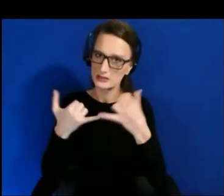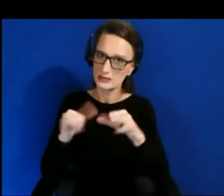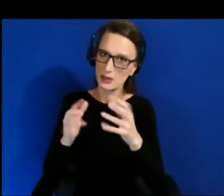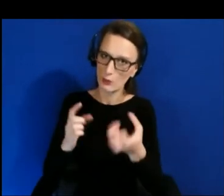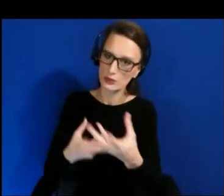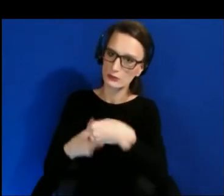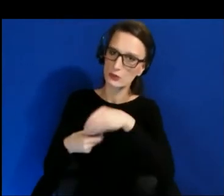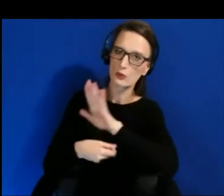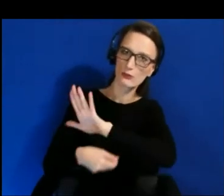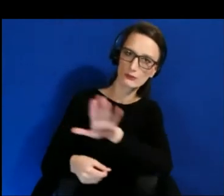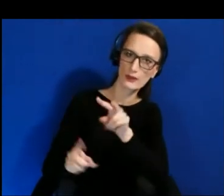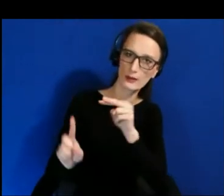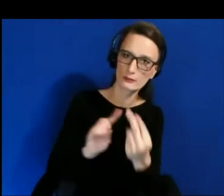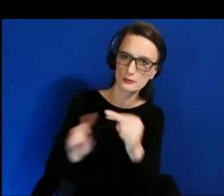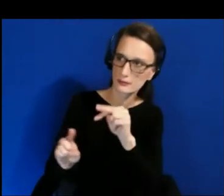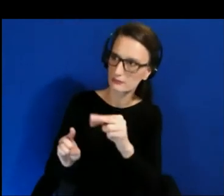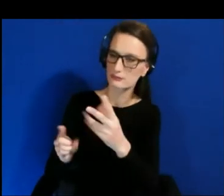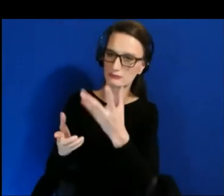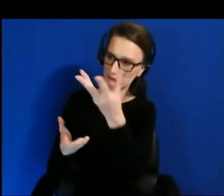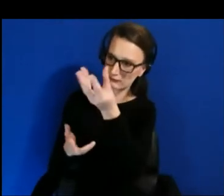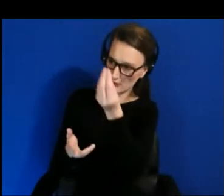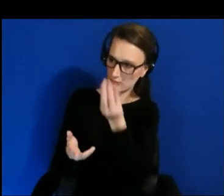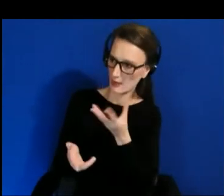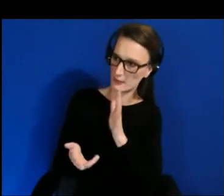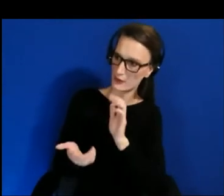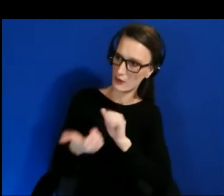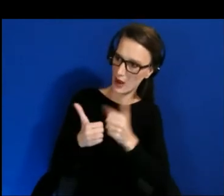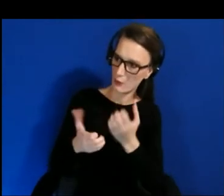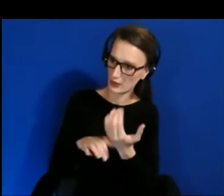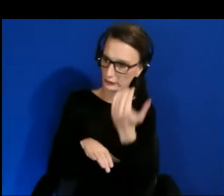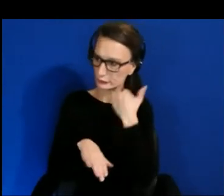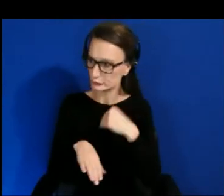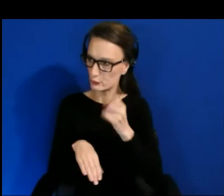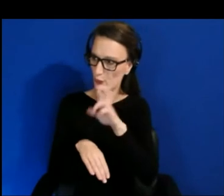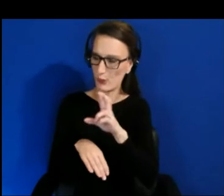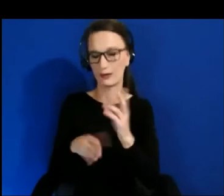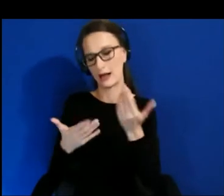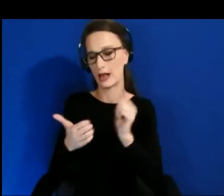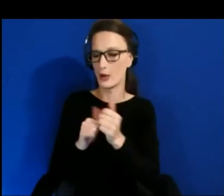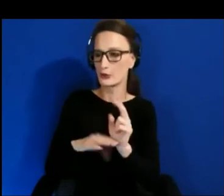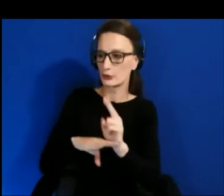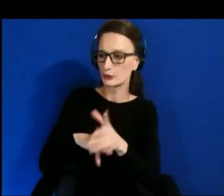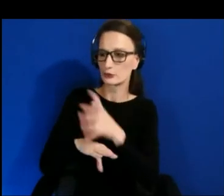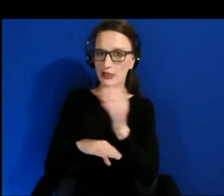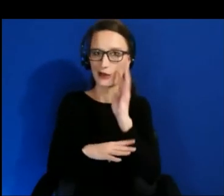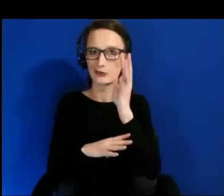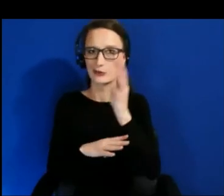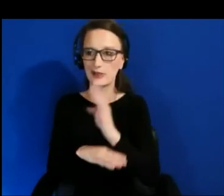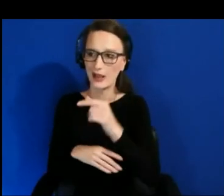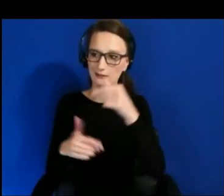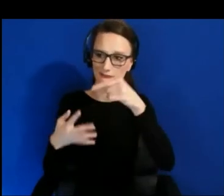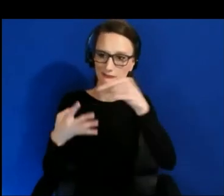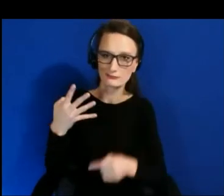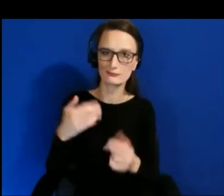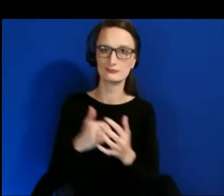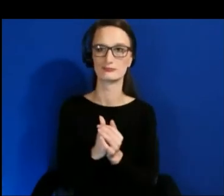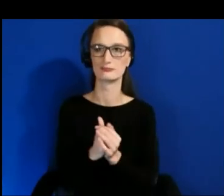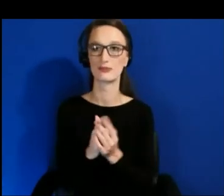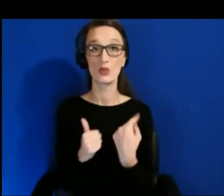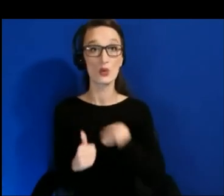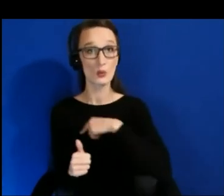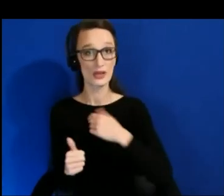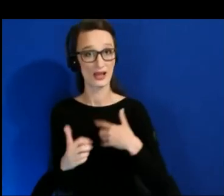I feel like there is also a huge responsibility on us, the platforms to create solutions as